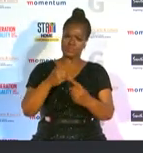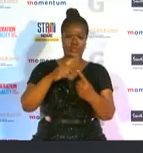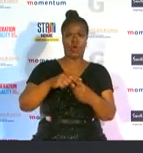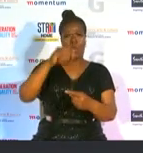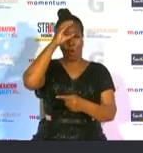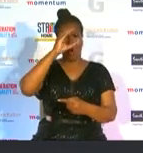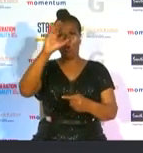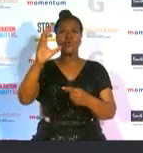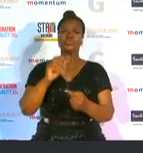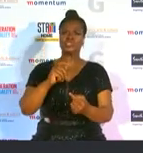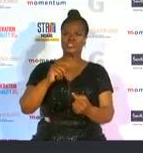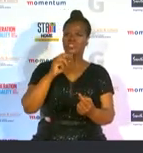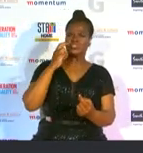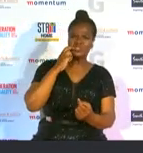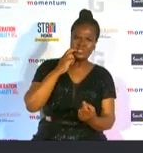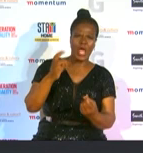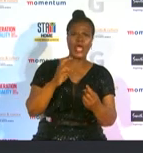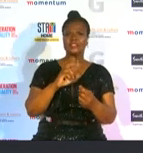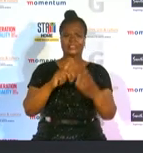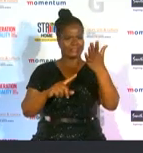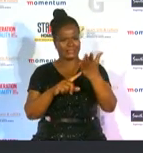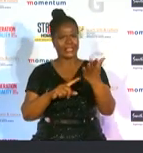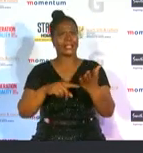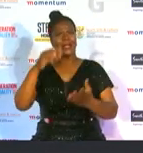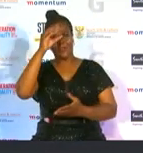technical official and then administrator she progressed up